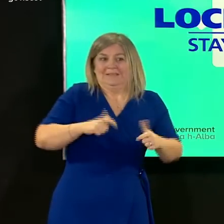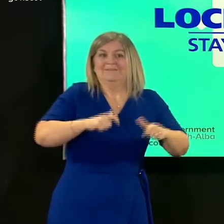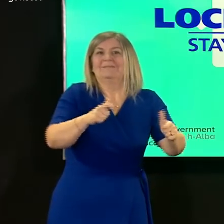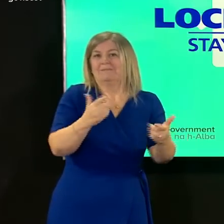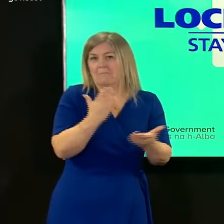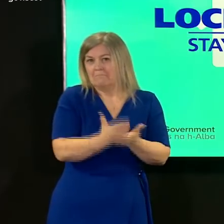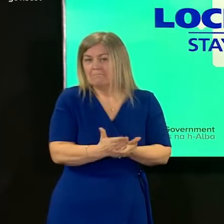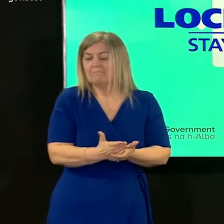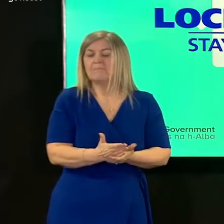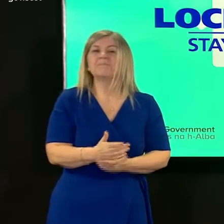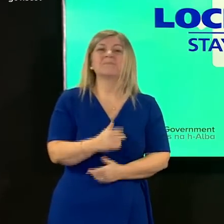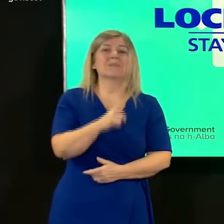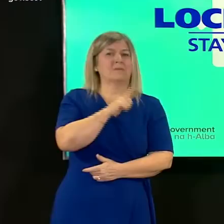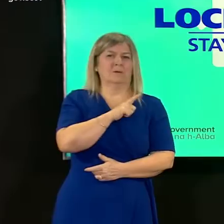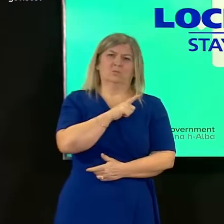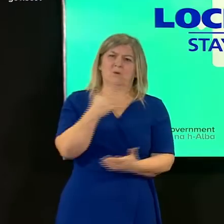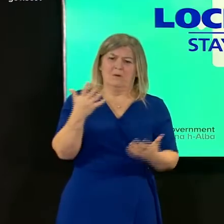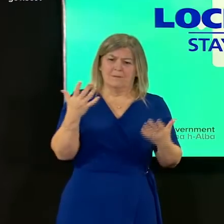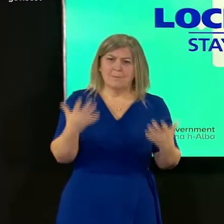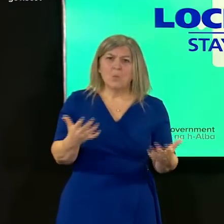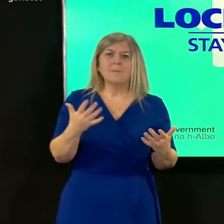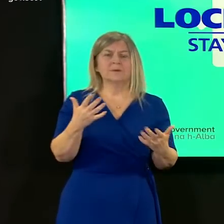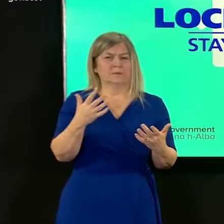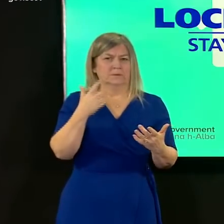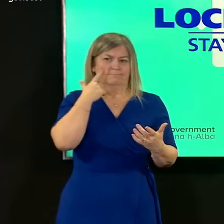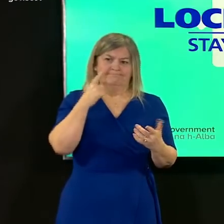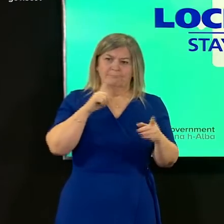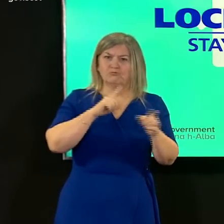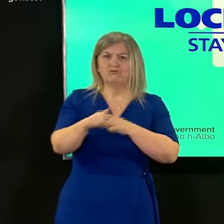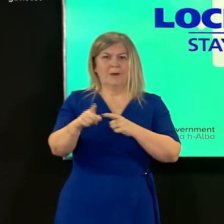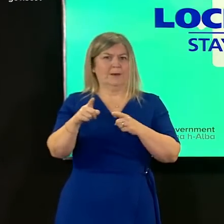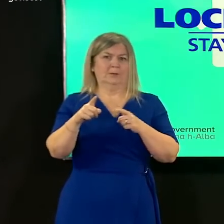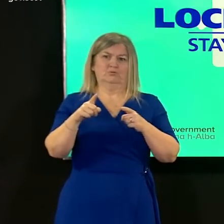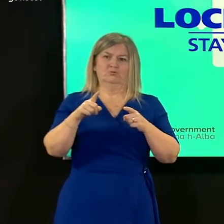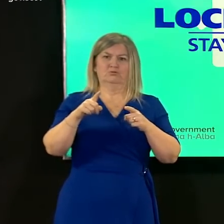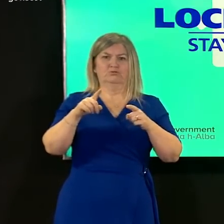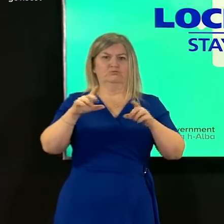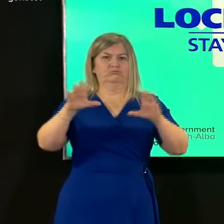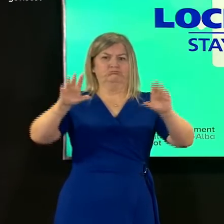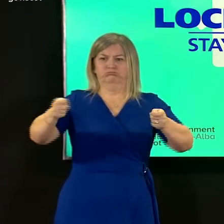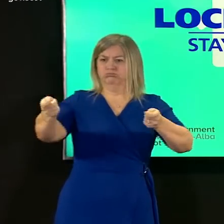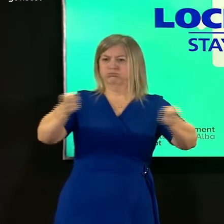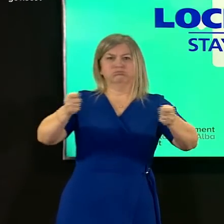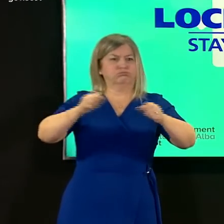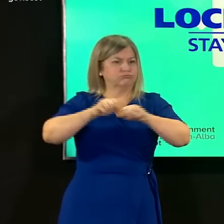that's why so much effort is going into stopping it spreading further while the work is underway